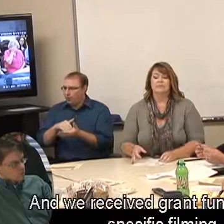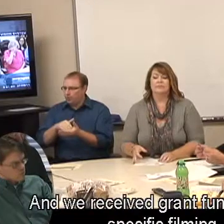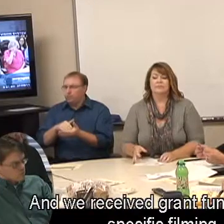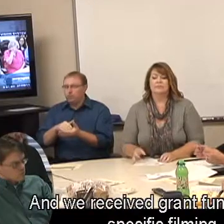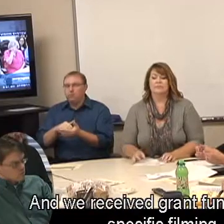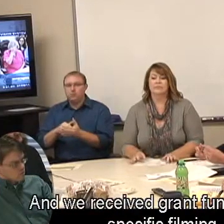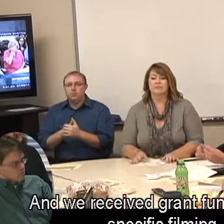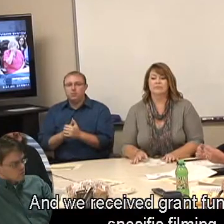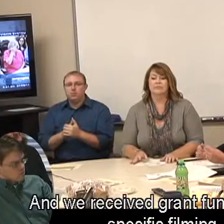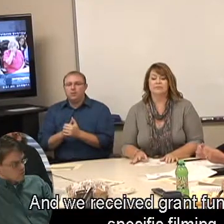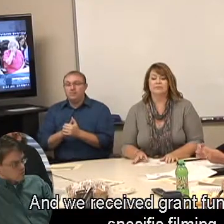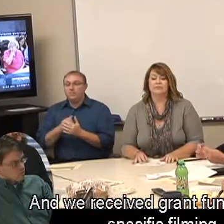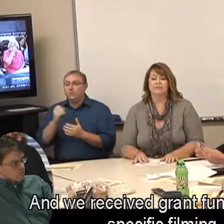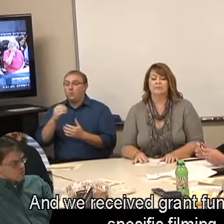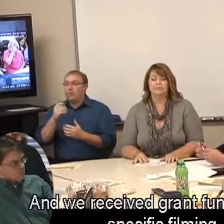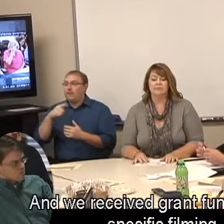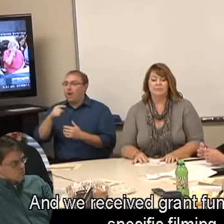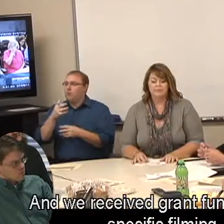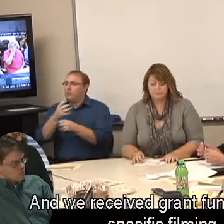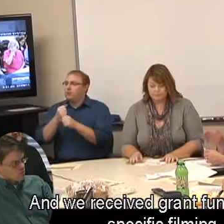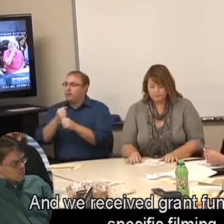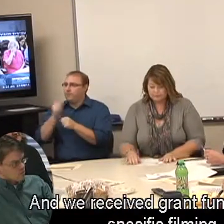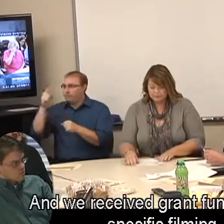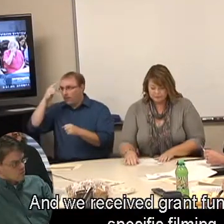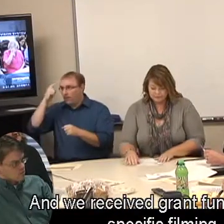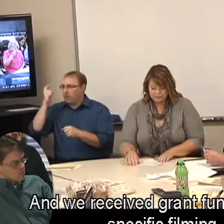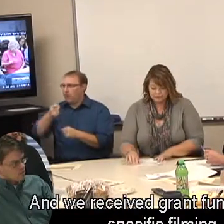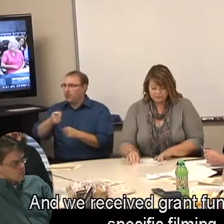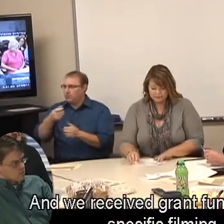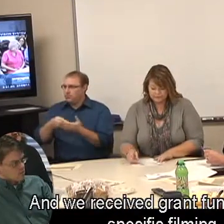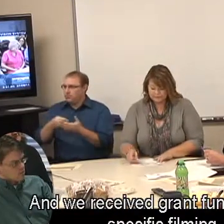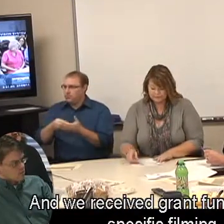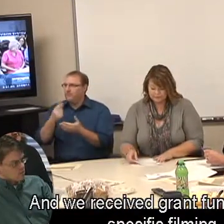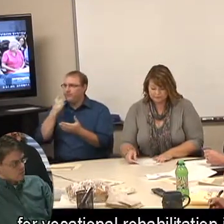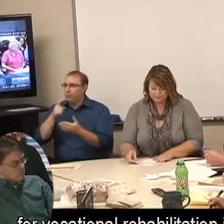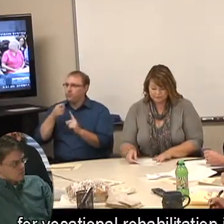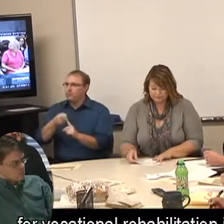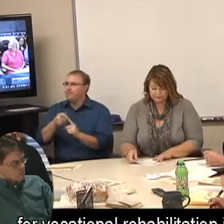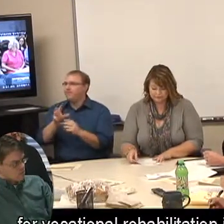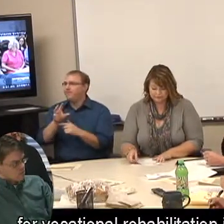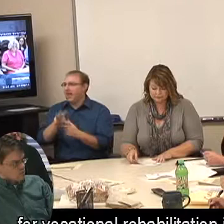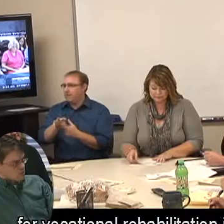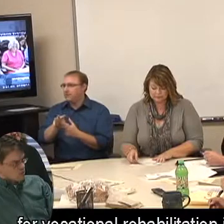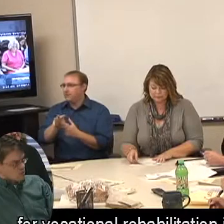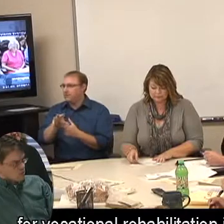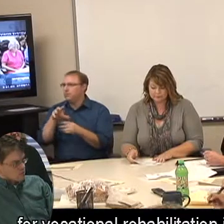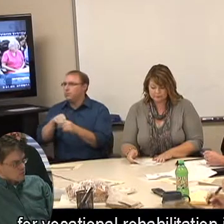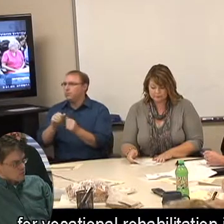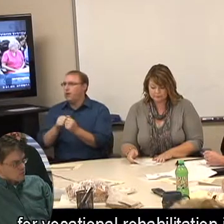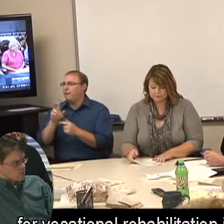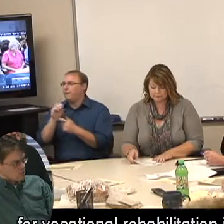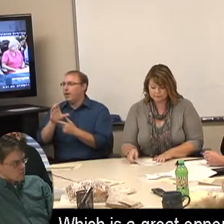And we received grant funding to do specific filming for vocational rehabilitation interpreting.